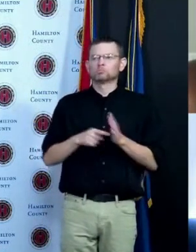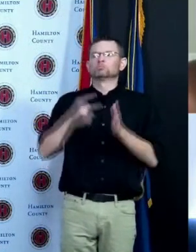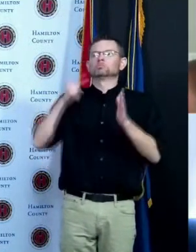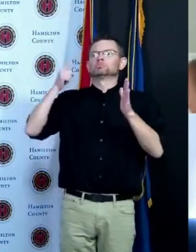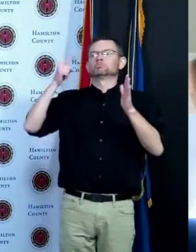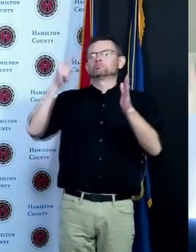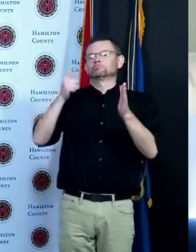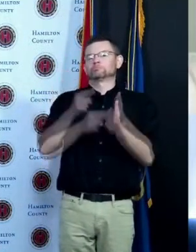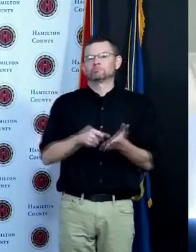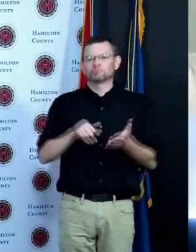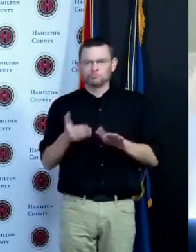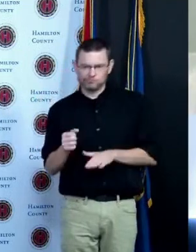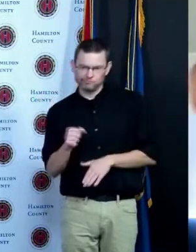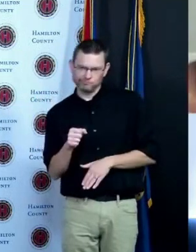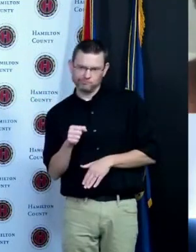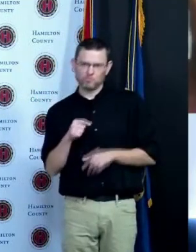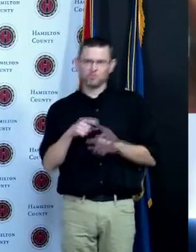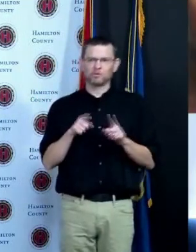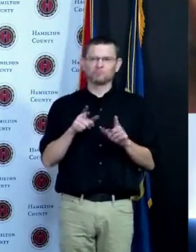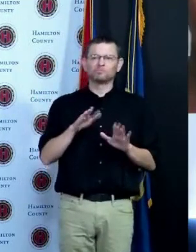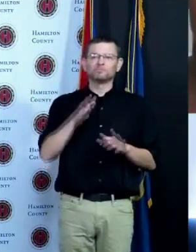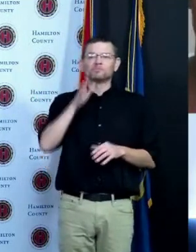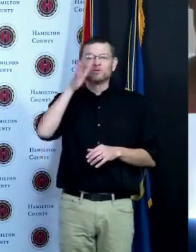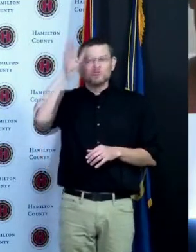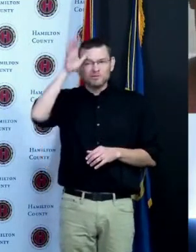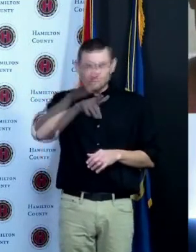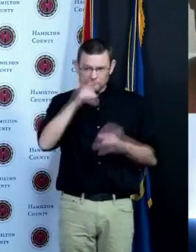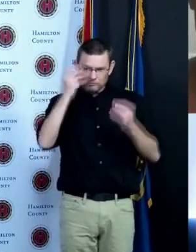the vaccine serious to think about it and to make sure that you're making a decision that